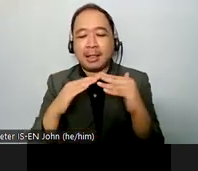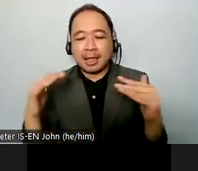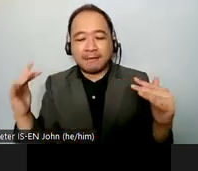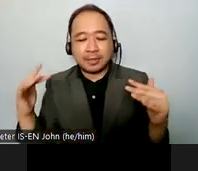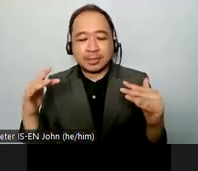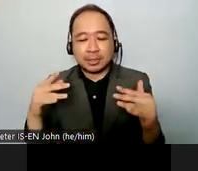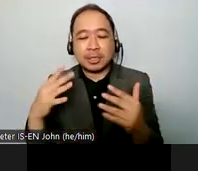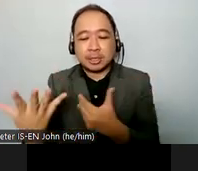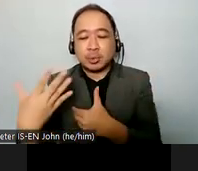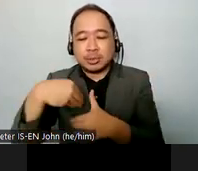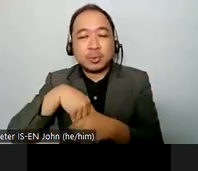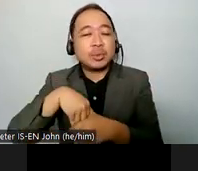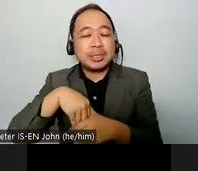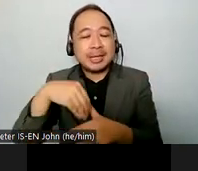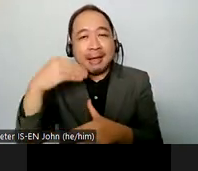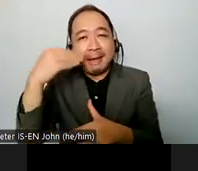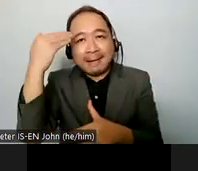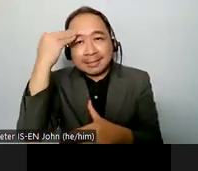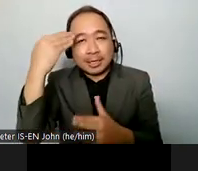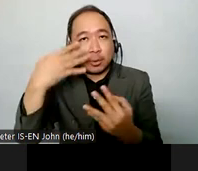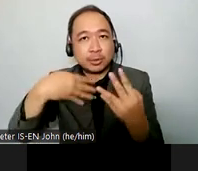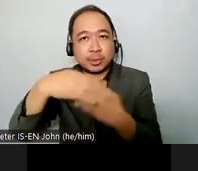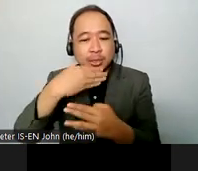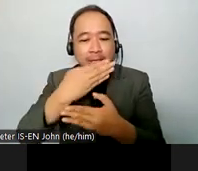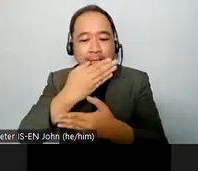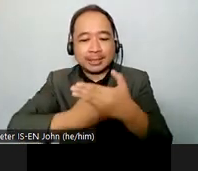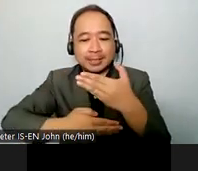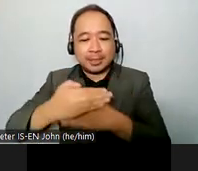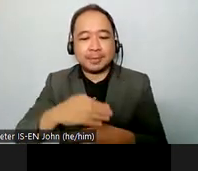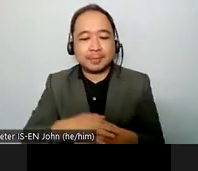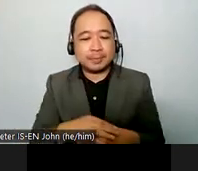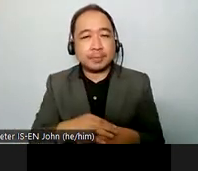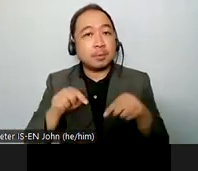sexual and reproductive health and rights in the communities including rural communities